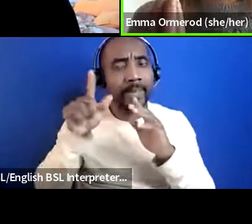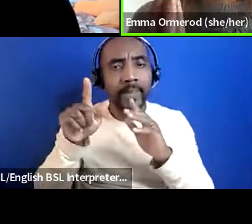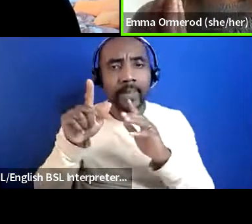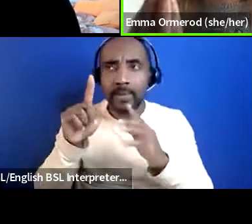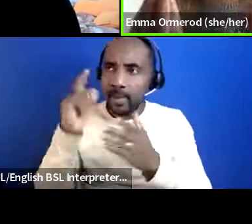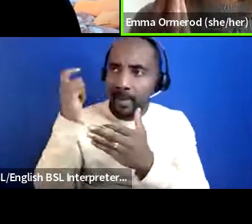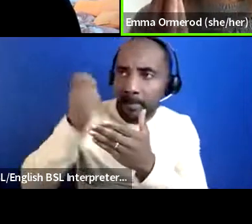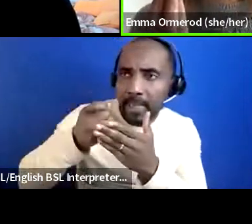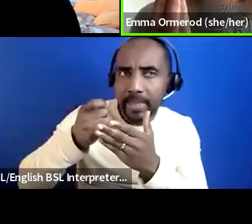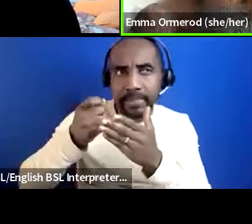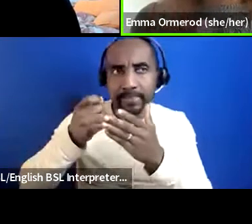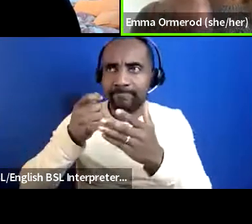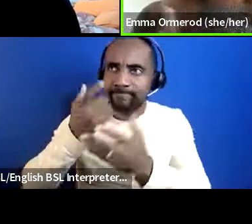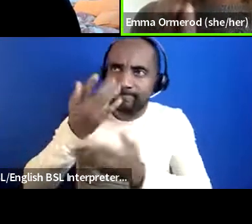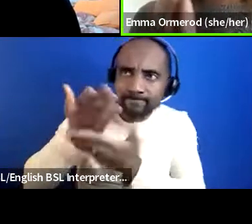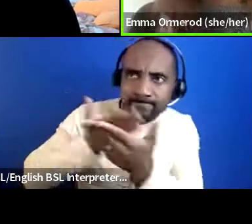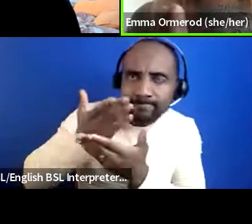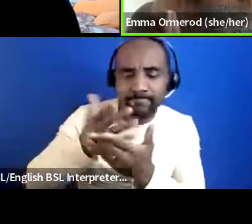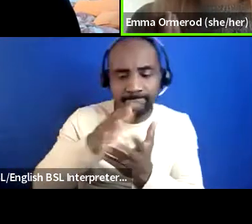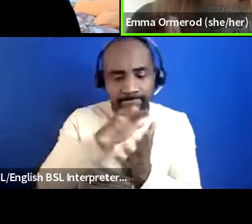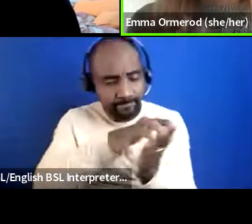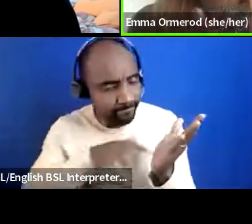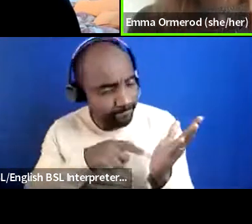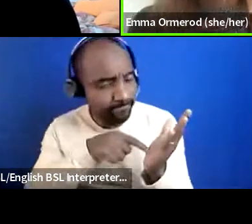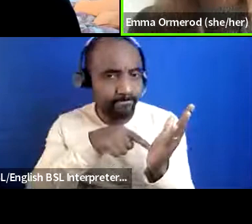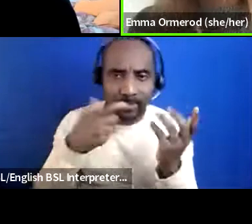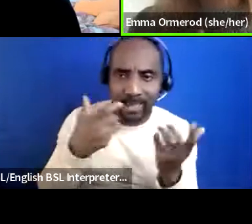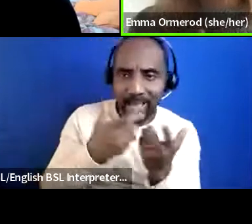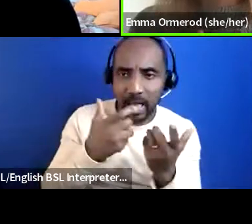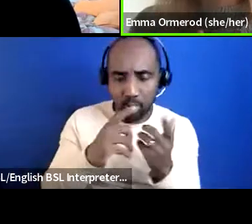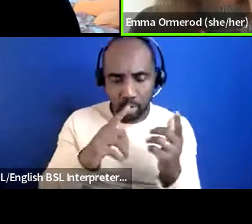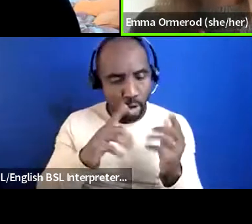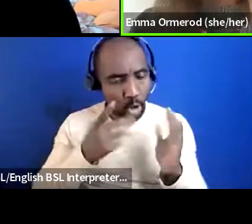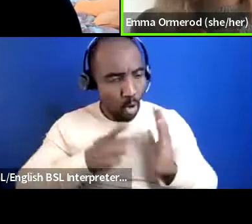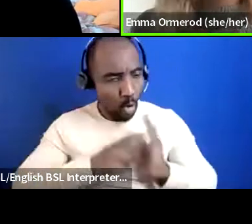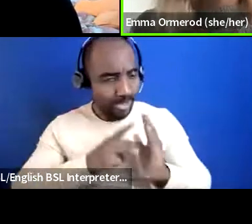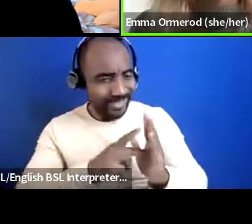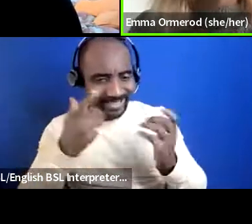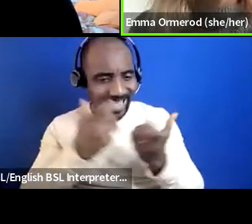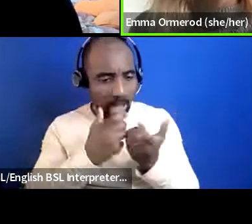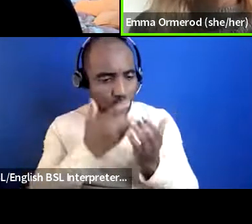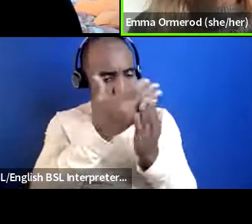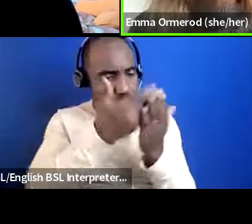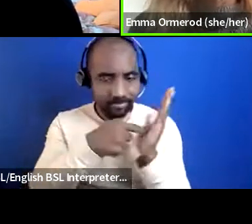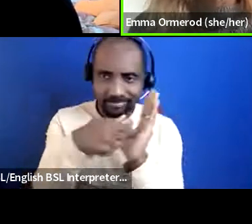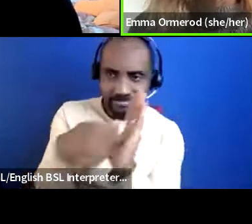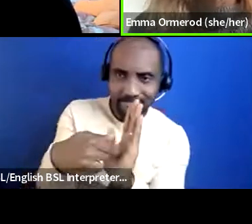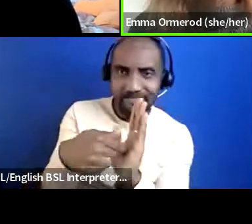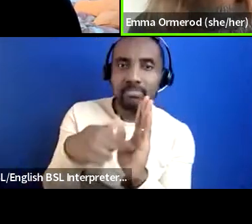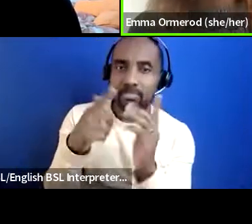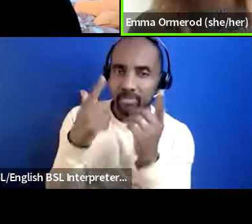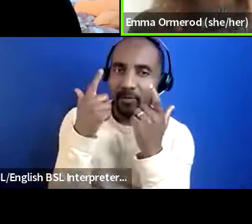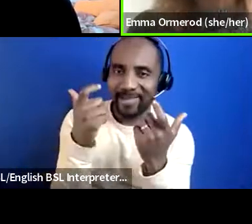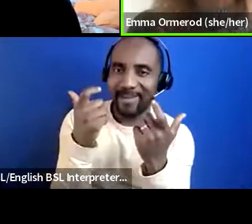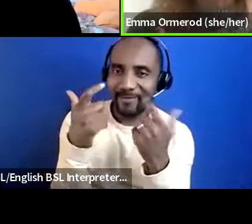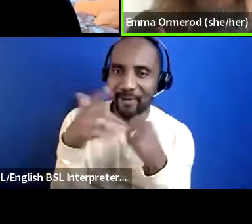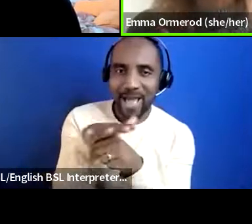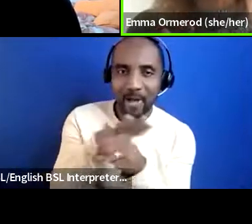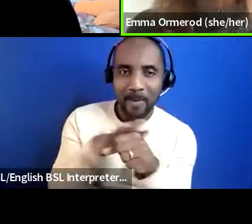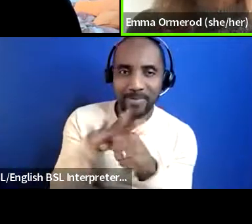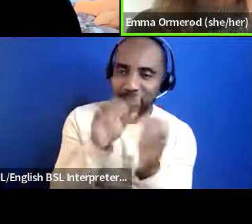about how you position yourself as an organization um so we uh we're currently putting in a bid to